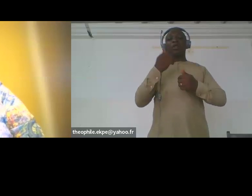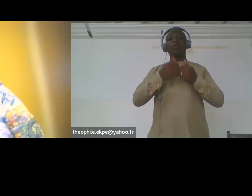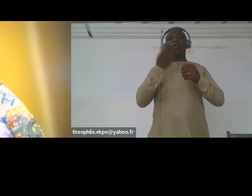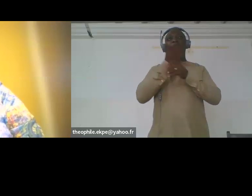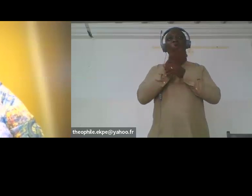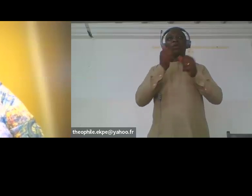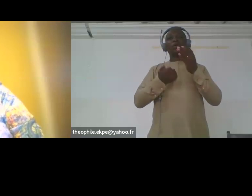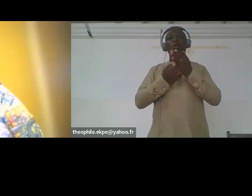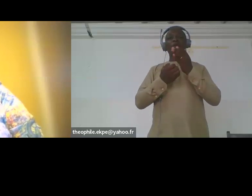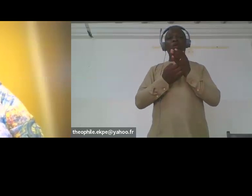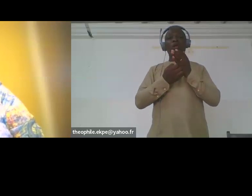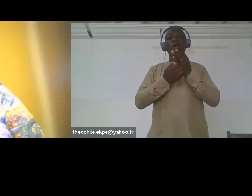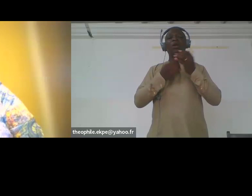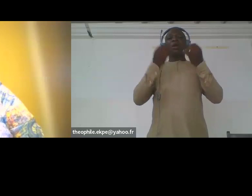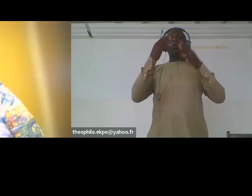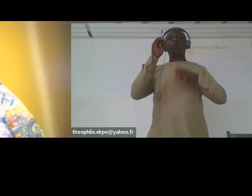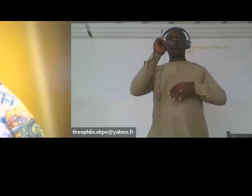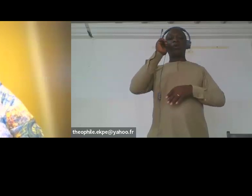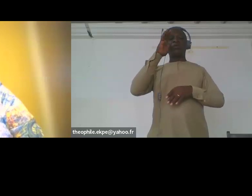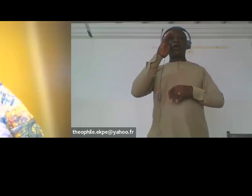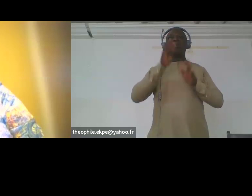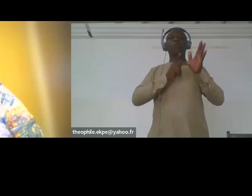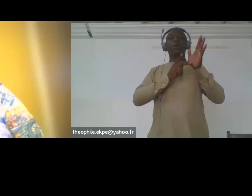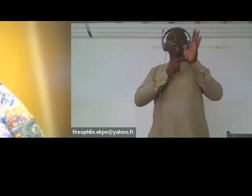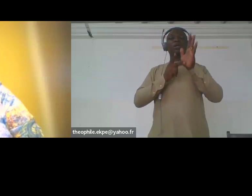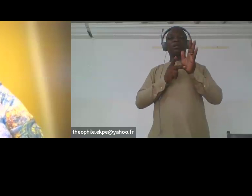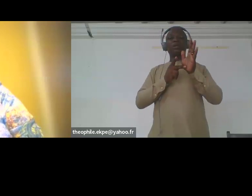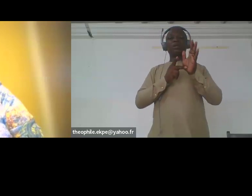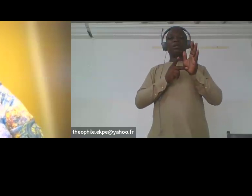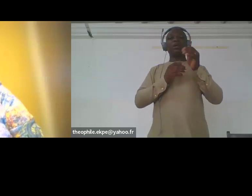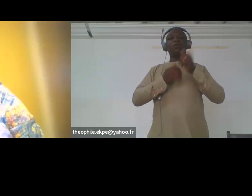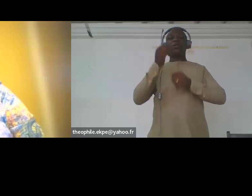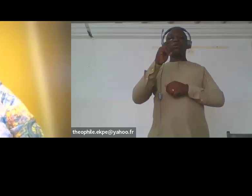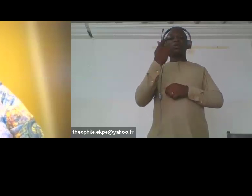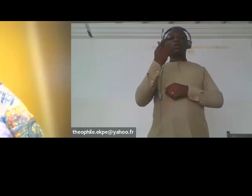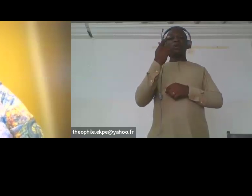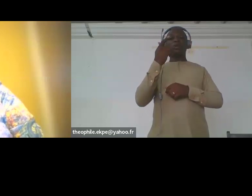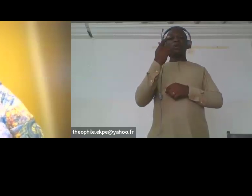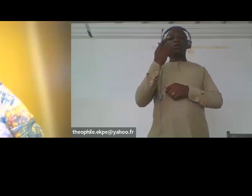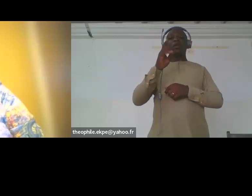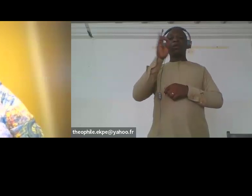that we interviewed had more than one identity factor which combined and